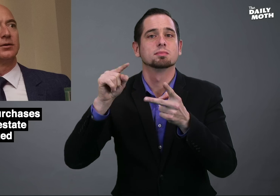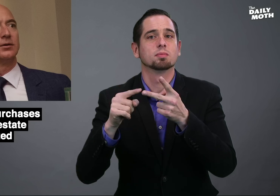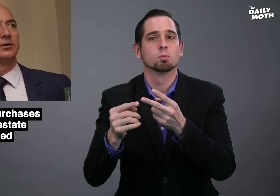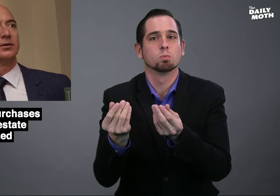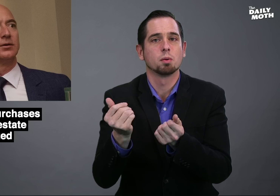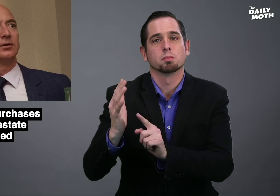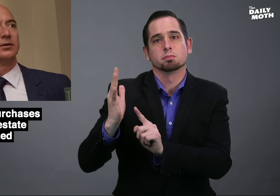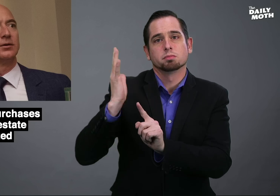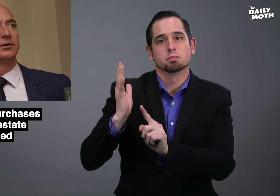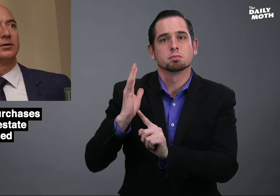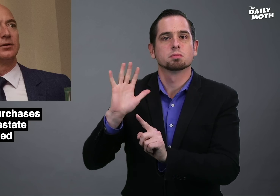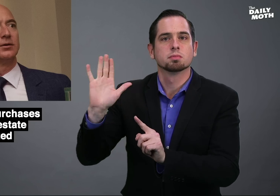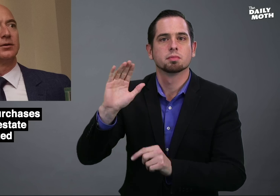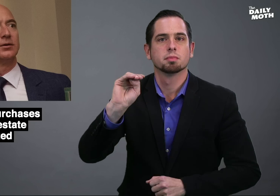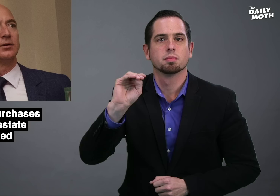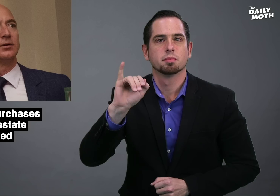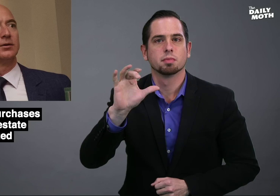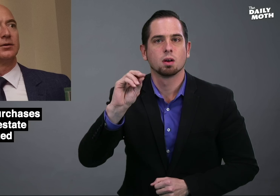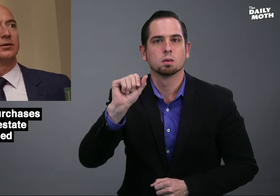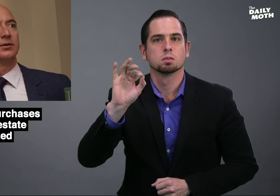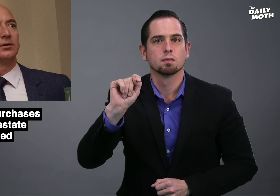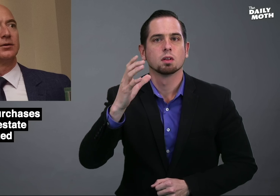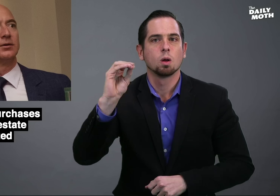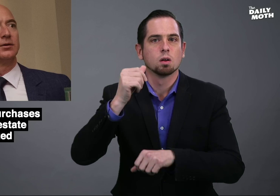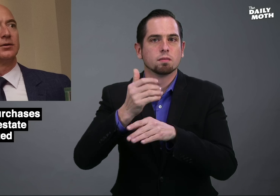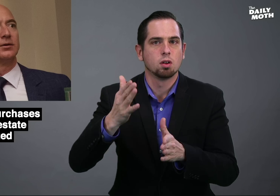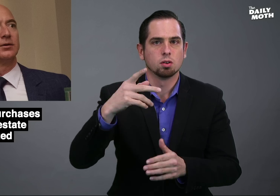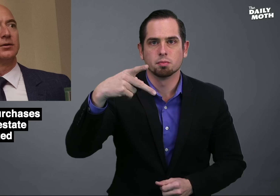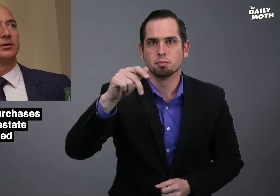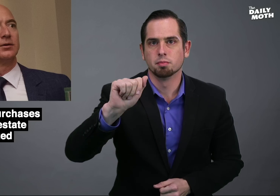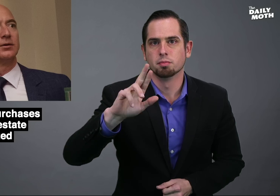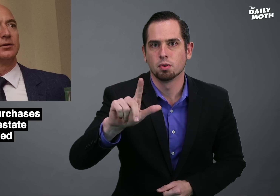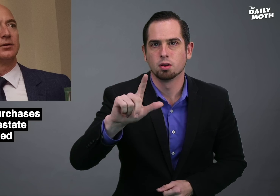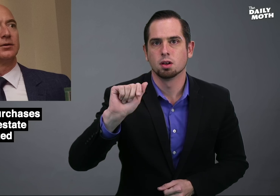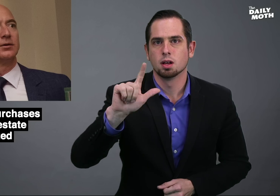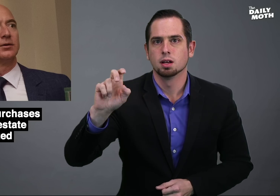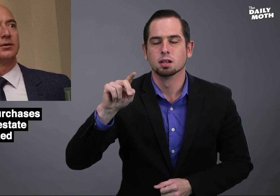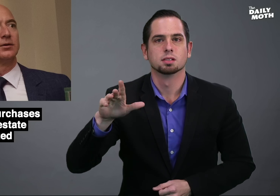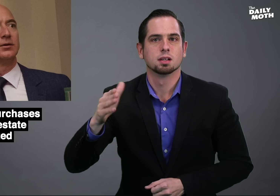That property used to belong to Microsoft co-founder Paul Allen,